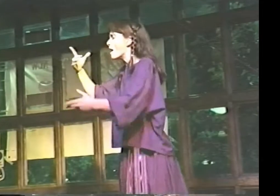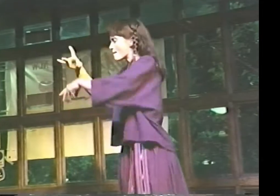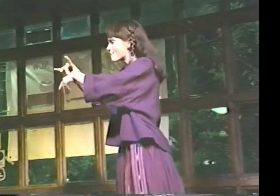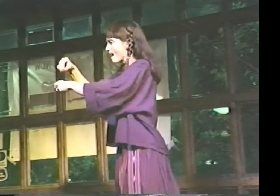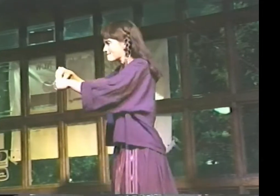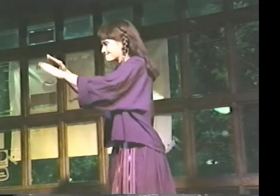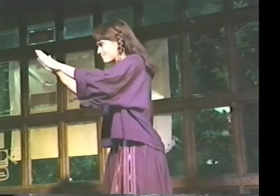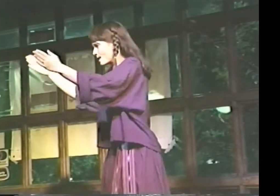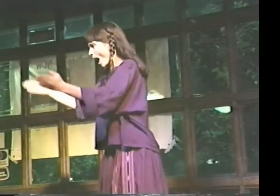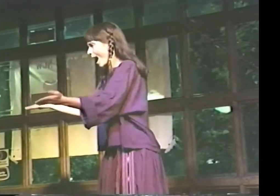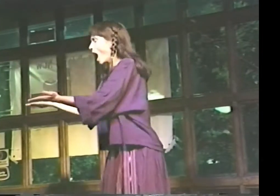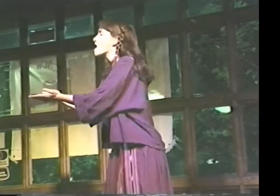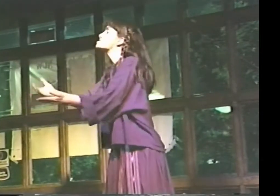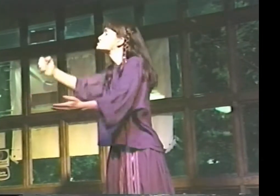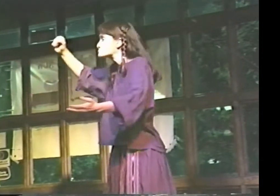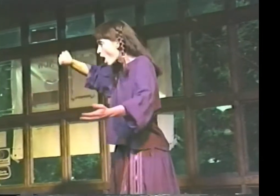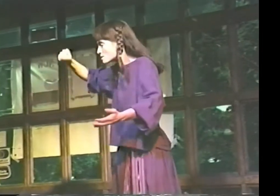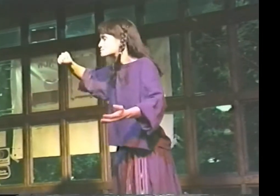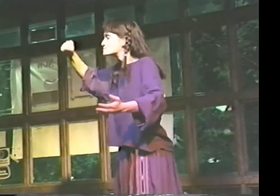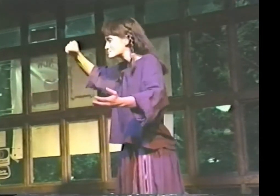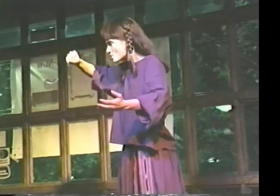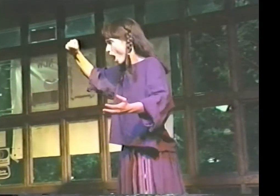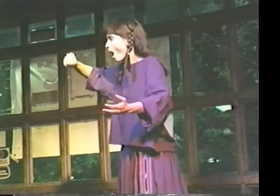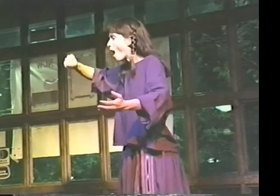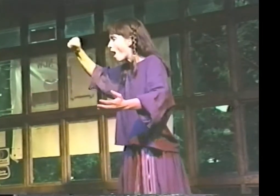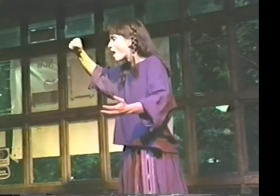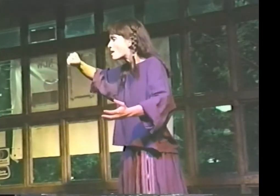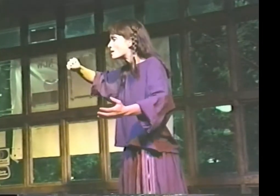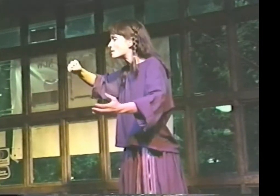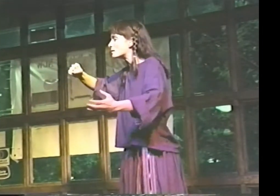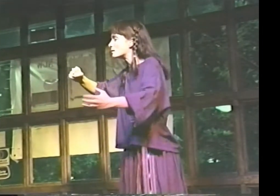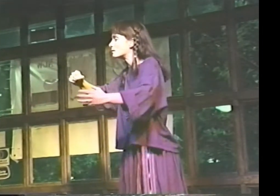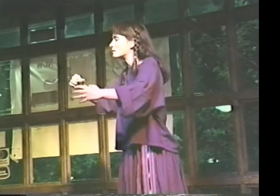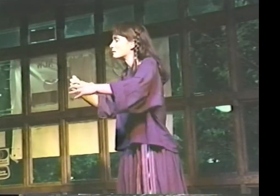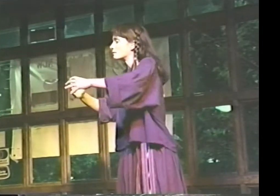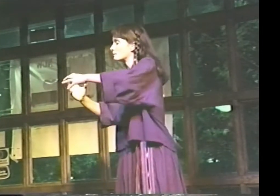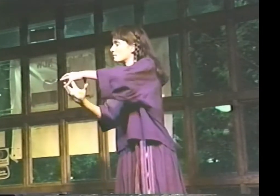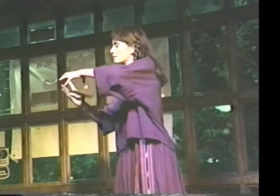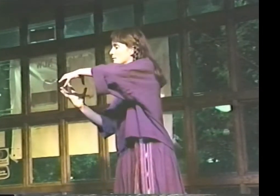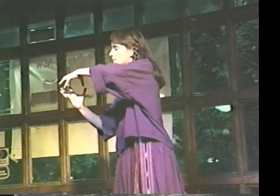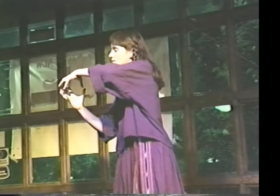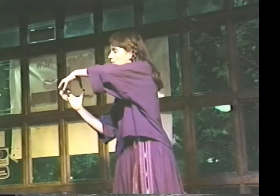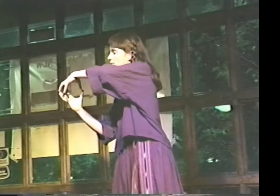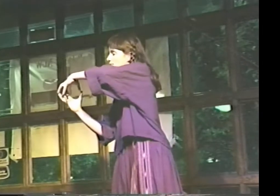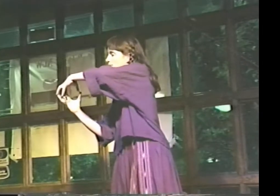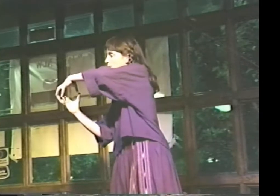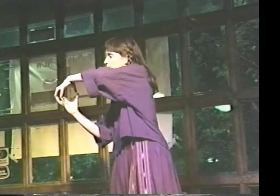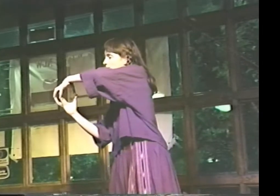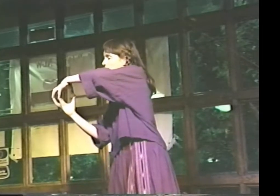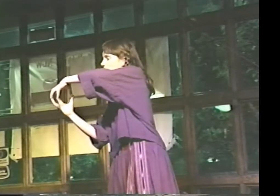I UNDERSTAND--EARTH IS IN A BOX. YEAH. EARTH."